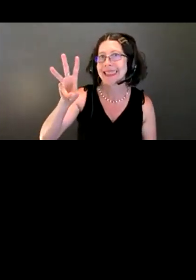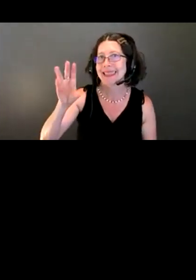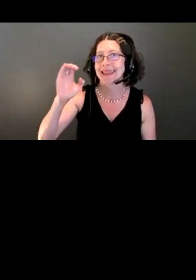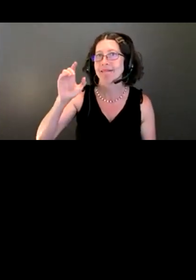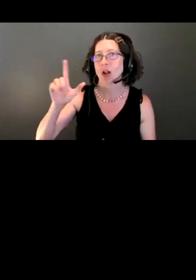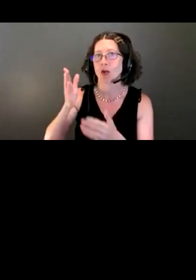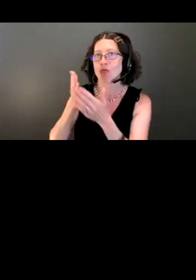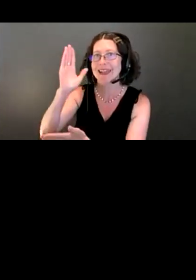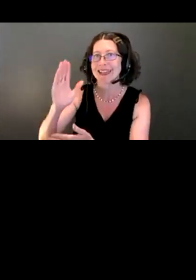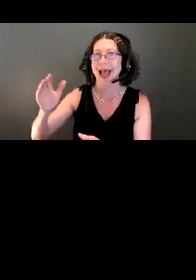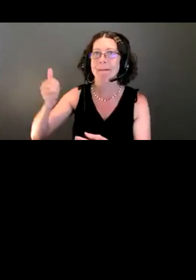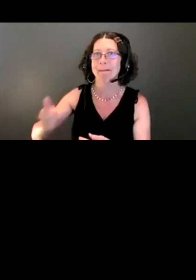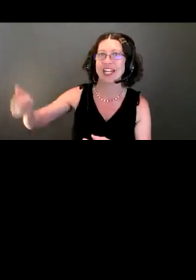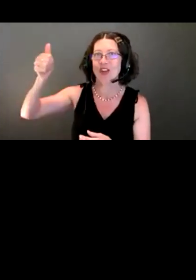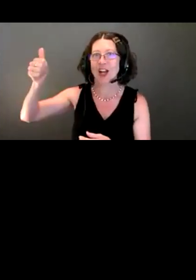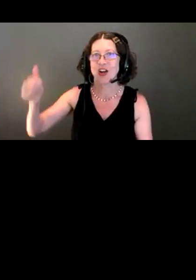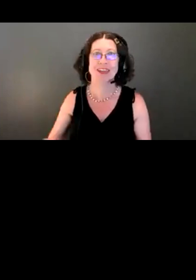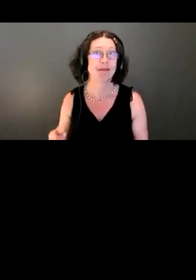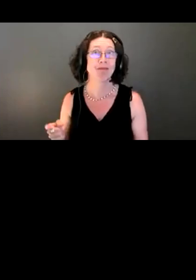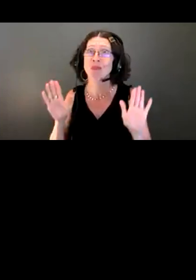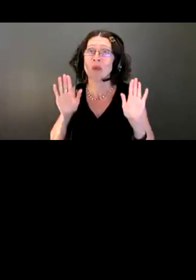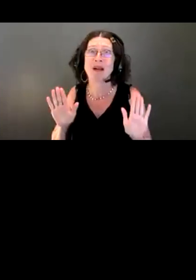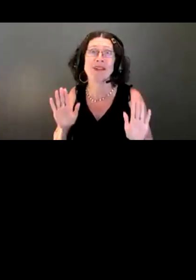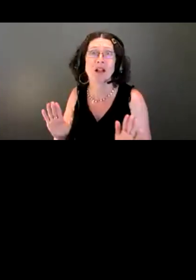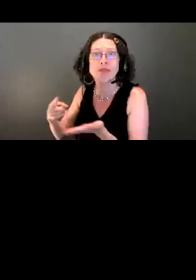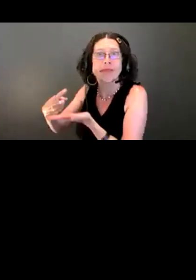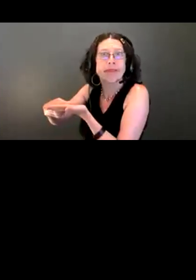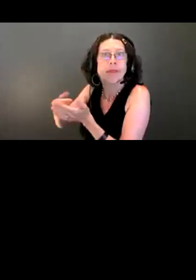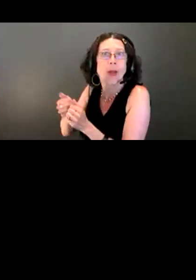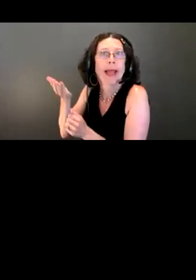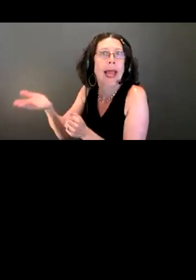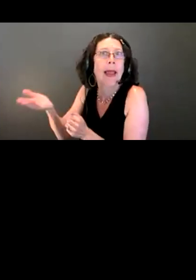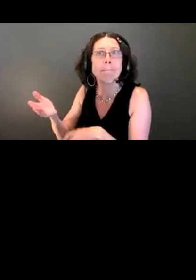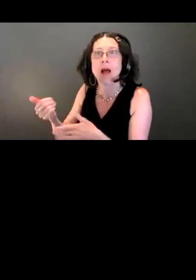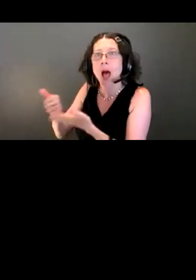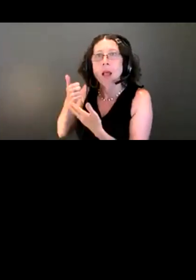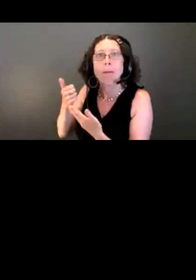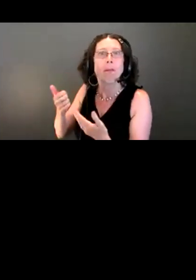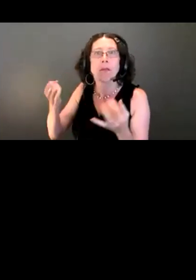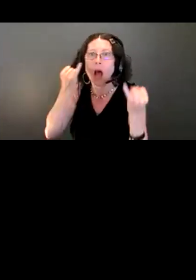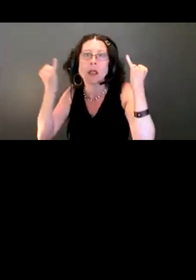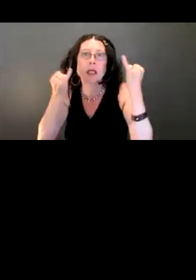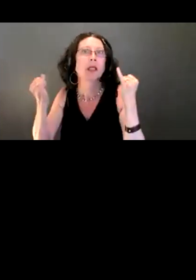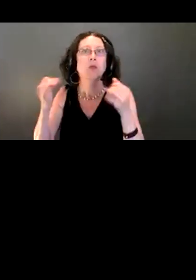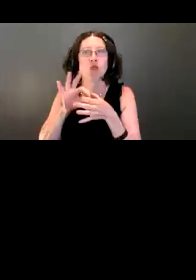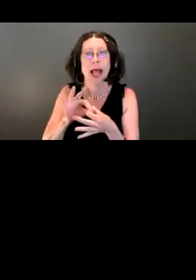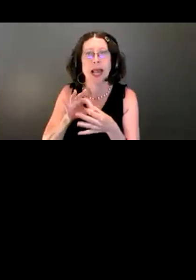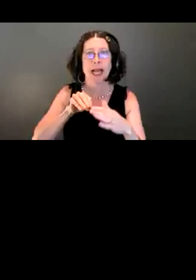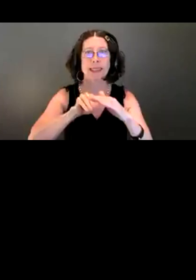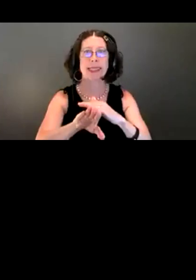civil Rights Administrator. He's been a sounding board on some of the accessibility ideas we've come up with and also to help us make our communications